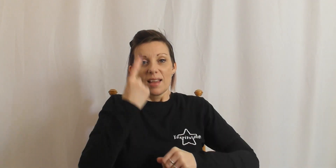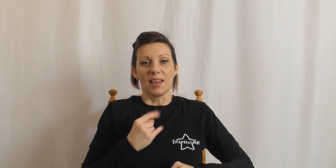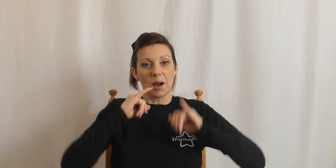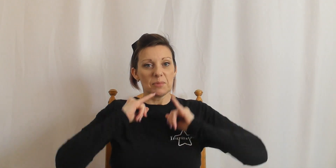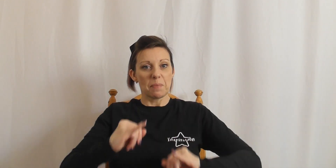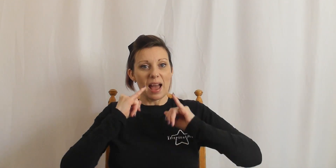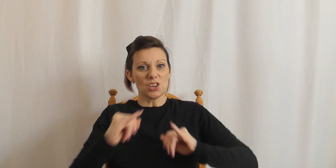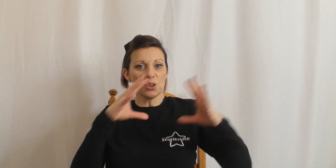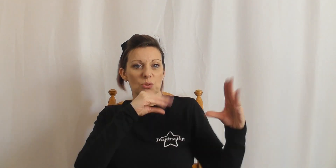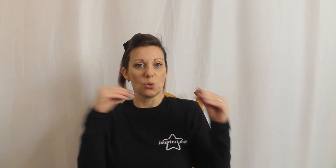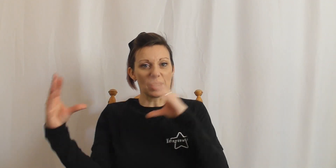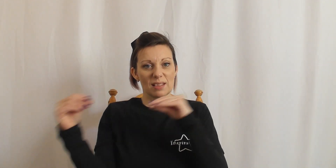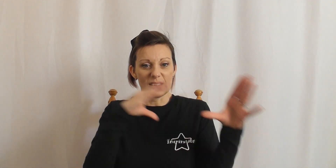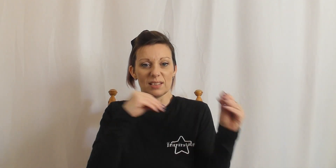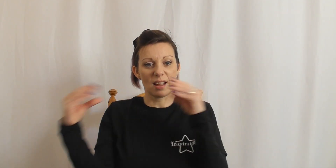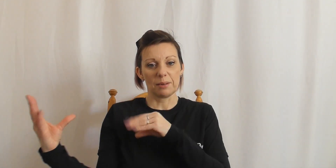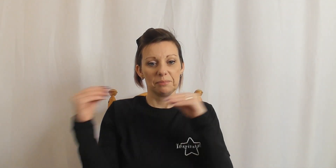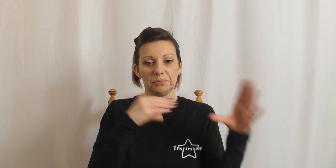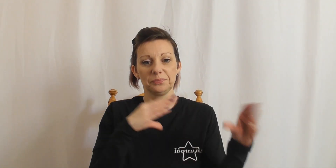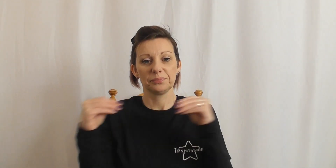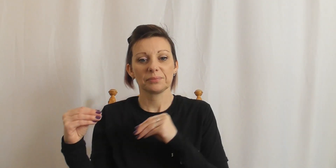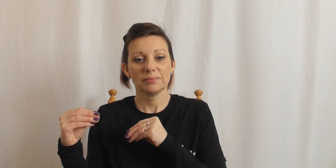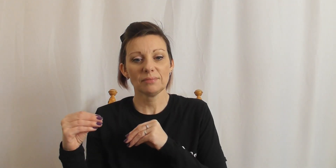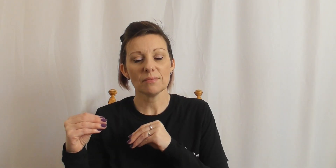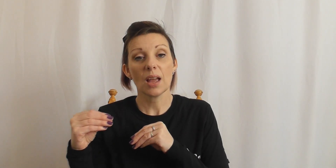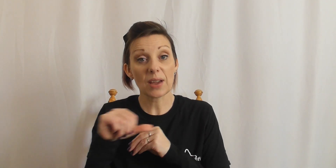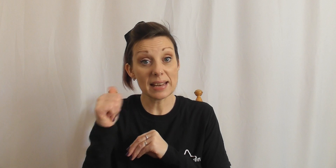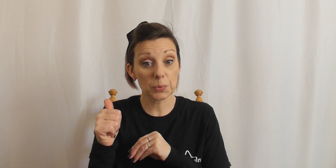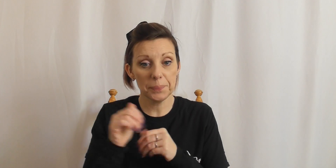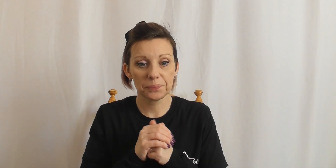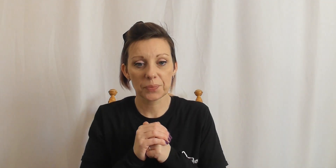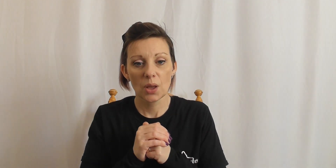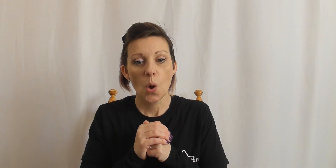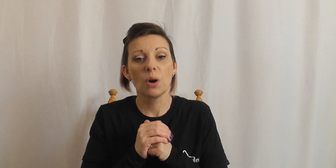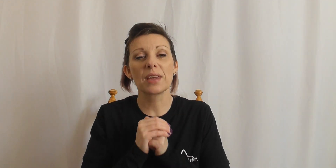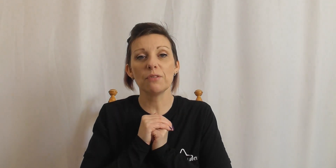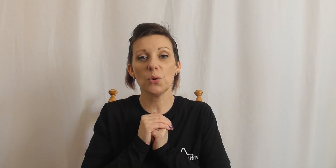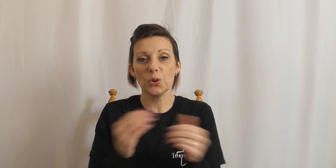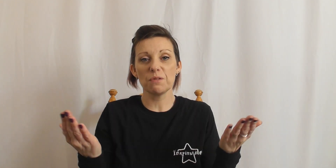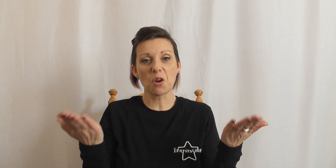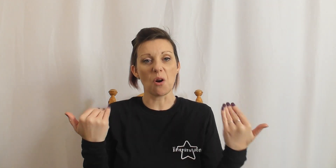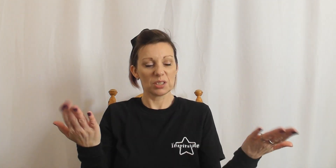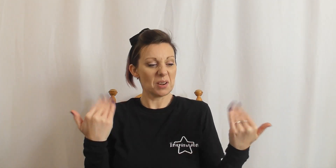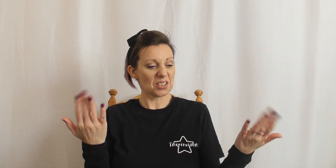here comes bad news talking this and that. Okay next one, well give it all you've got. So i just